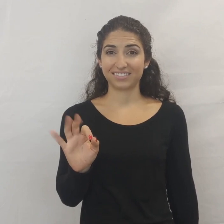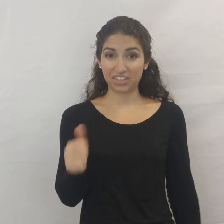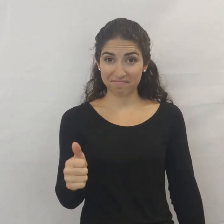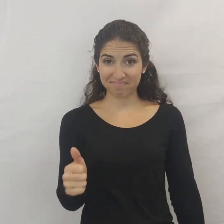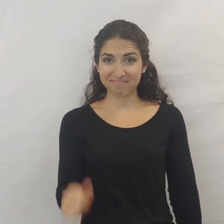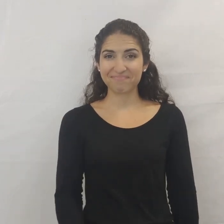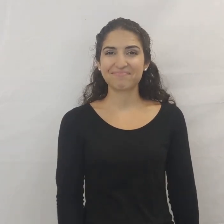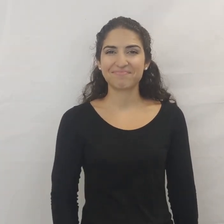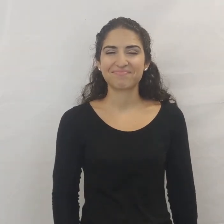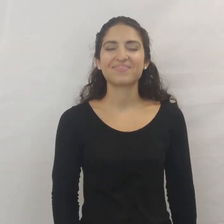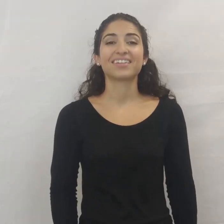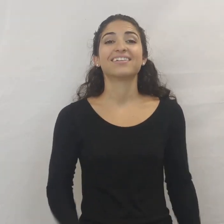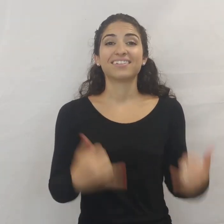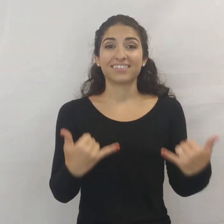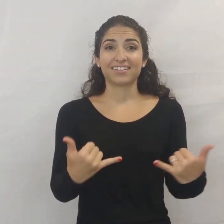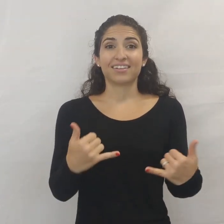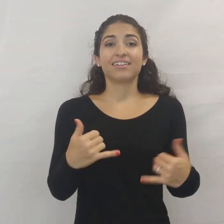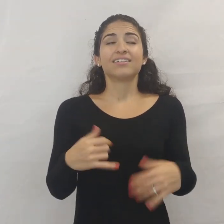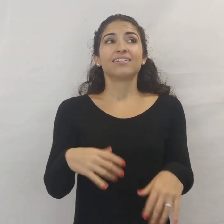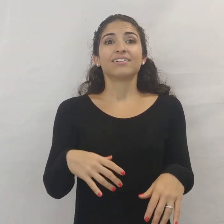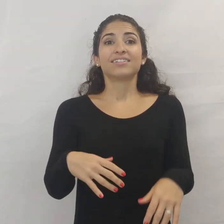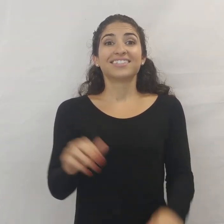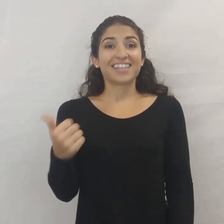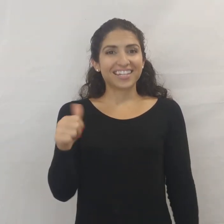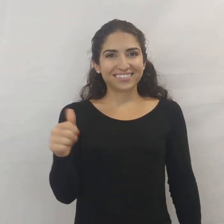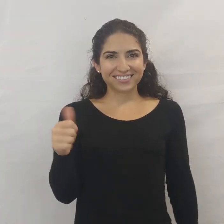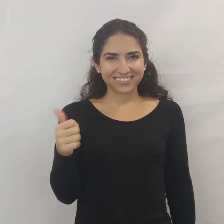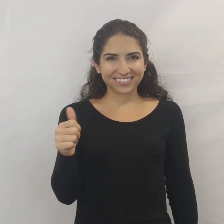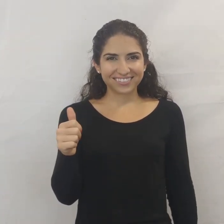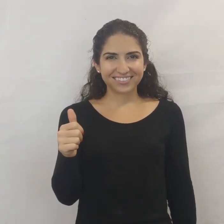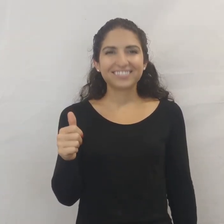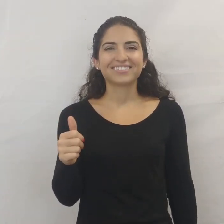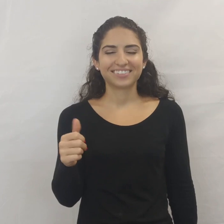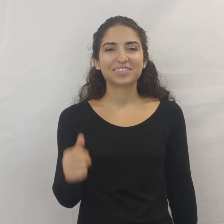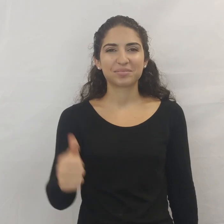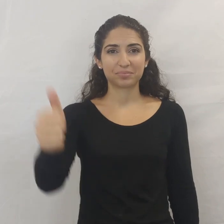Good? Now: TEN